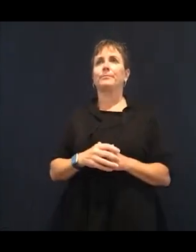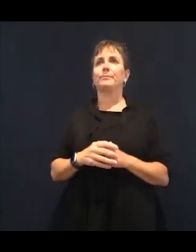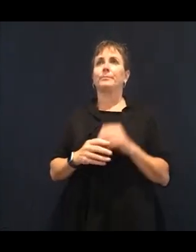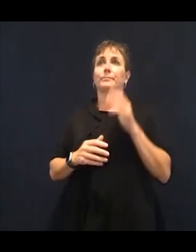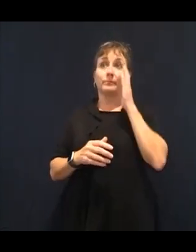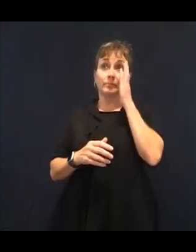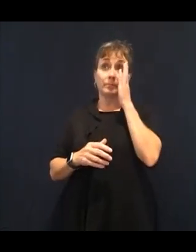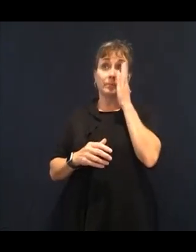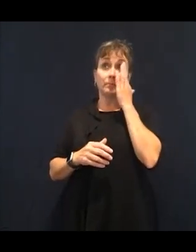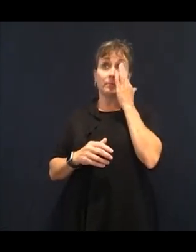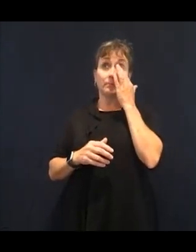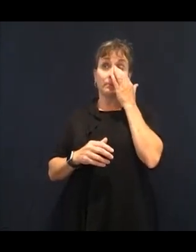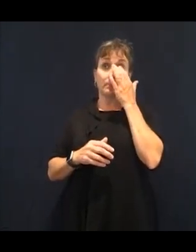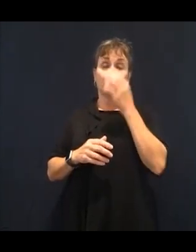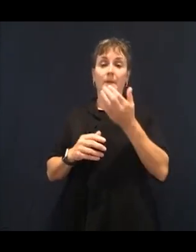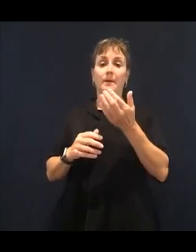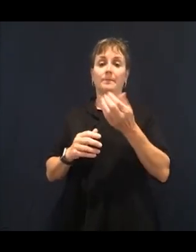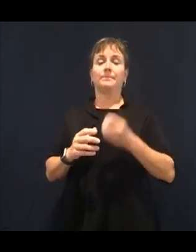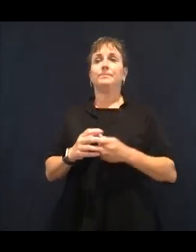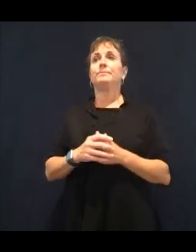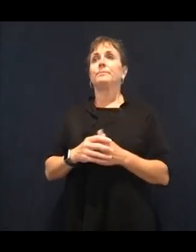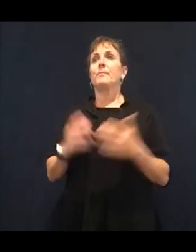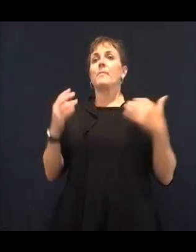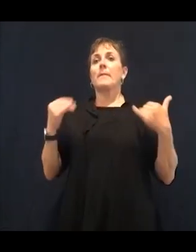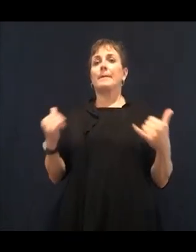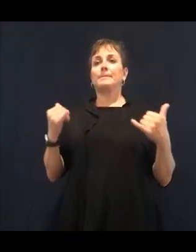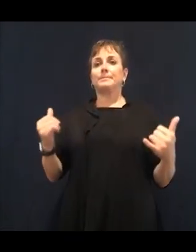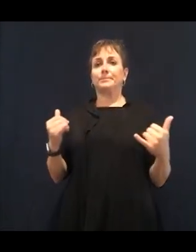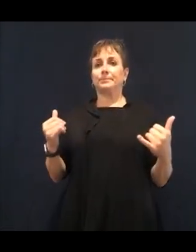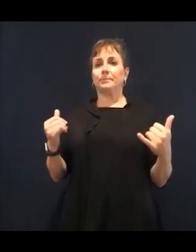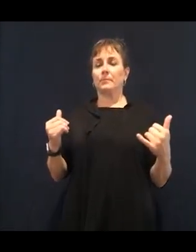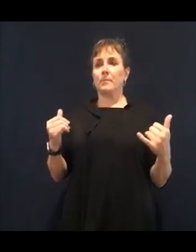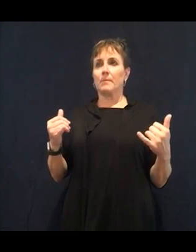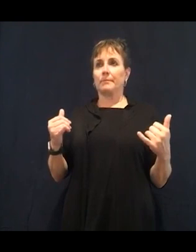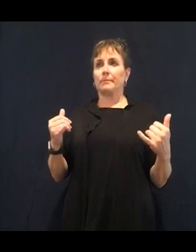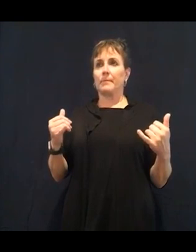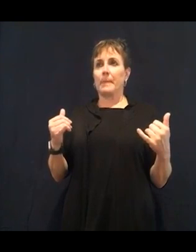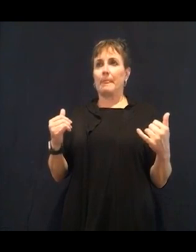labels and these artificial flavors, MSG is another huge one.